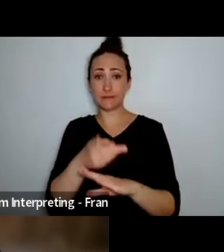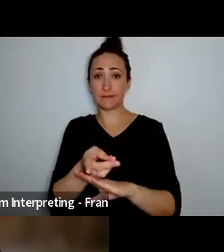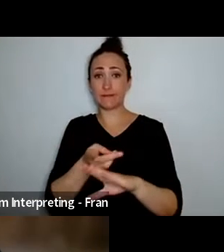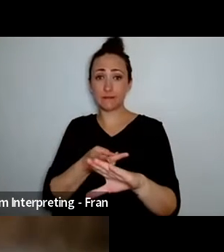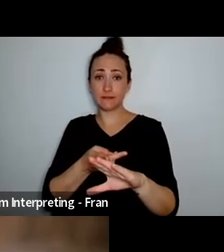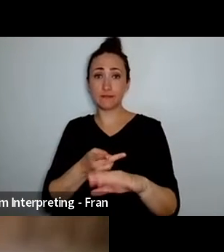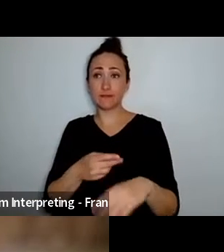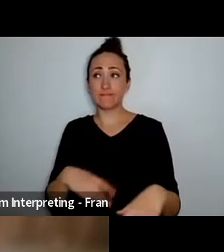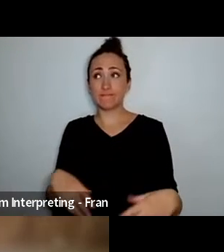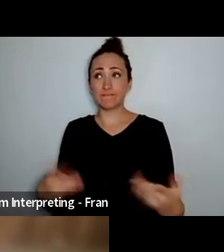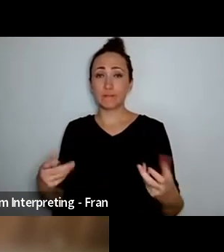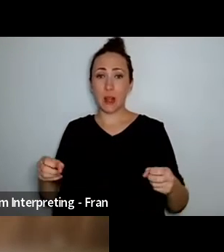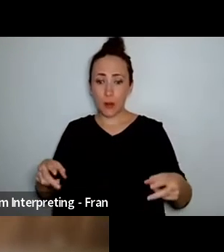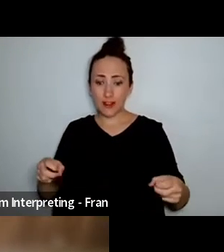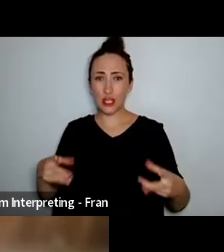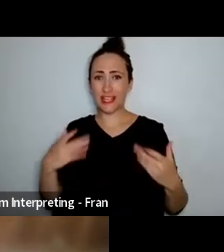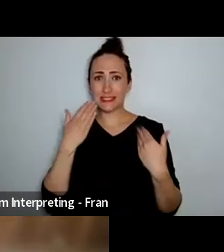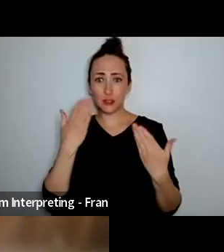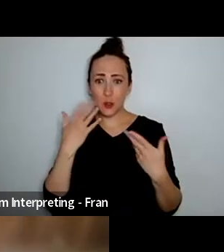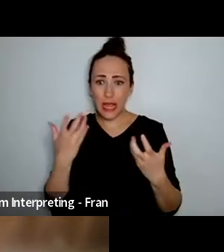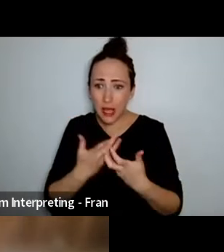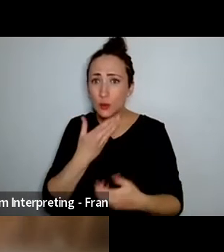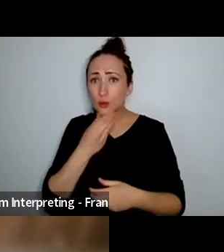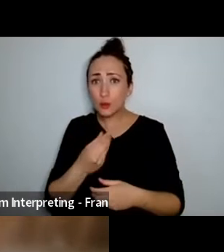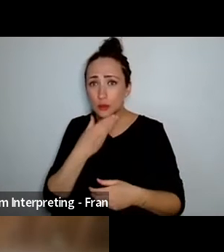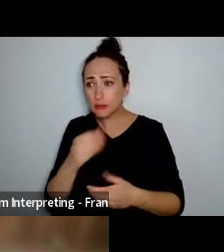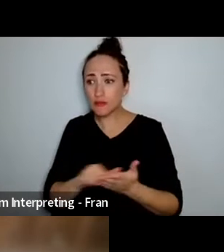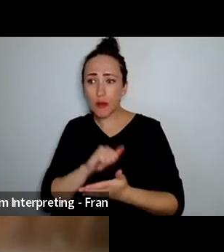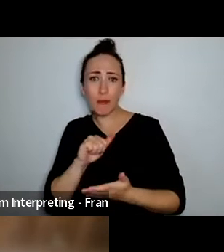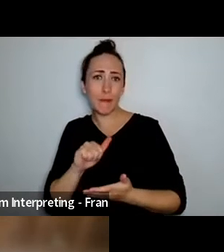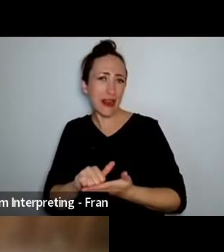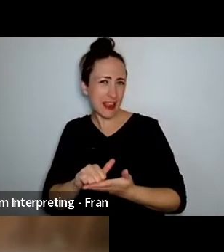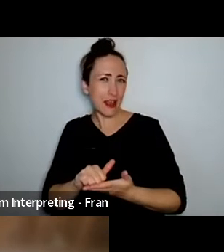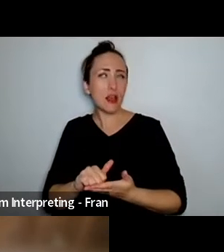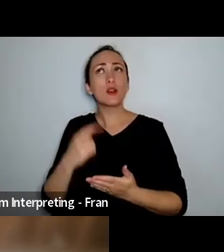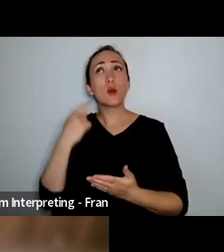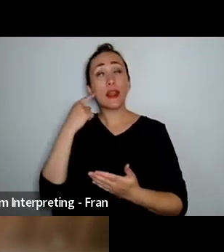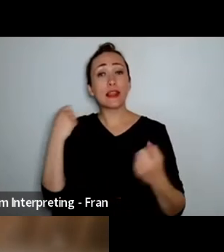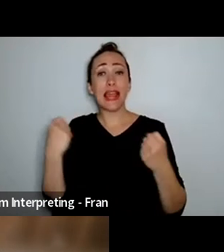um I think it's it's definitely helped me grow as as a person as a human